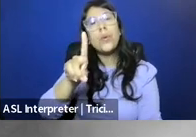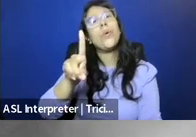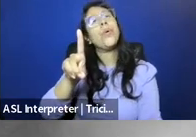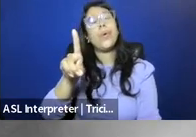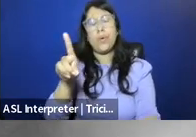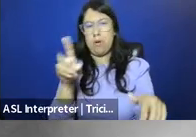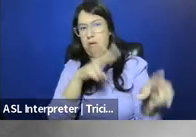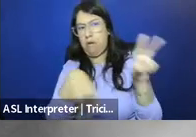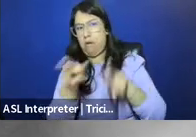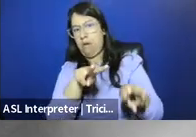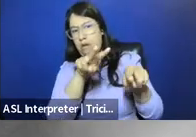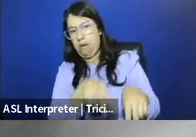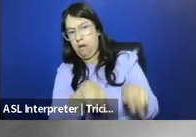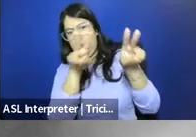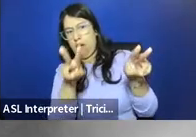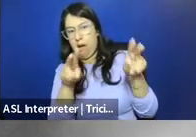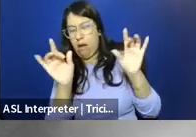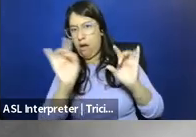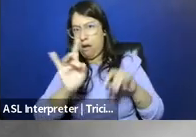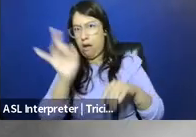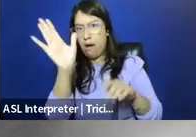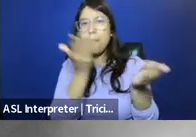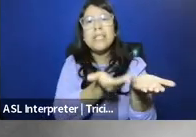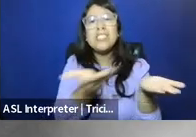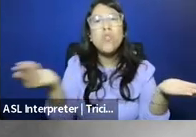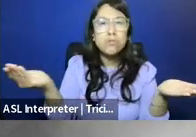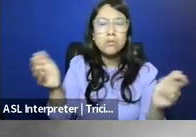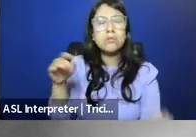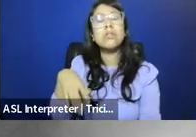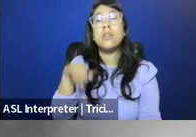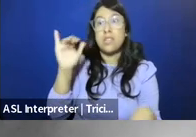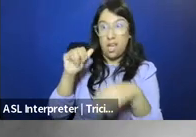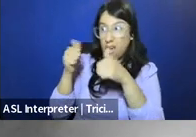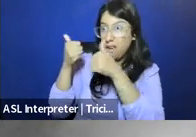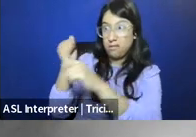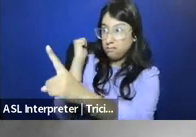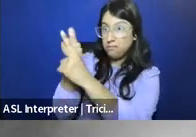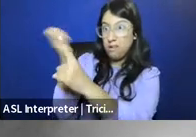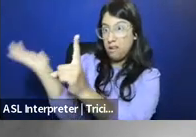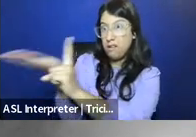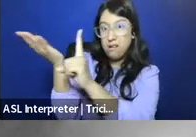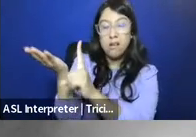indecent and obscene or obscene materials. The power to enforce this law was in the hands